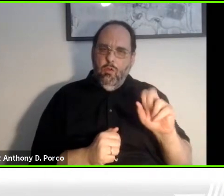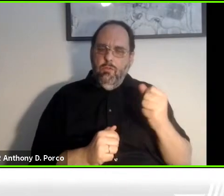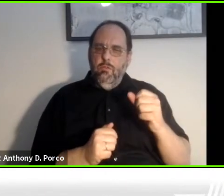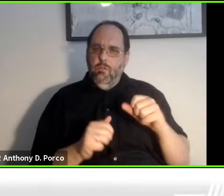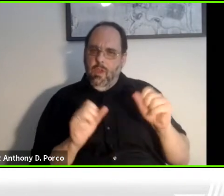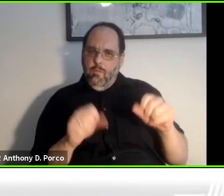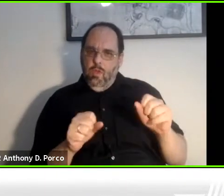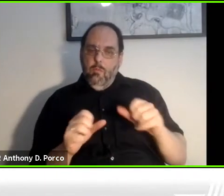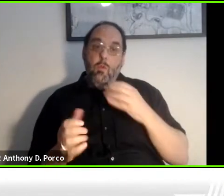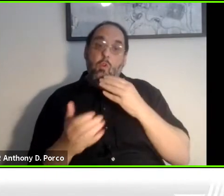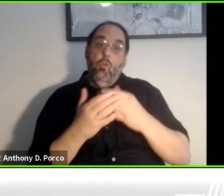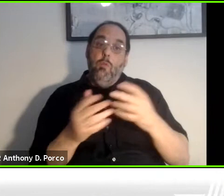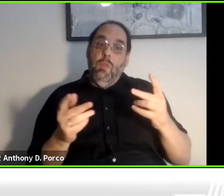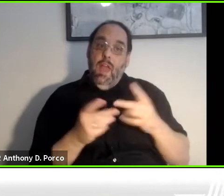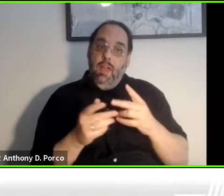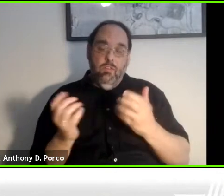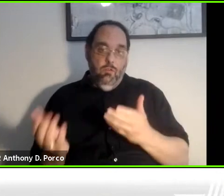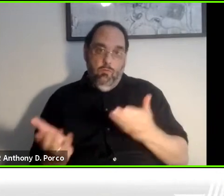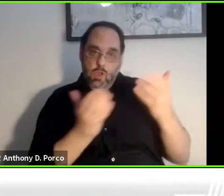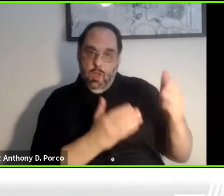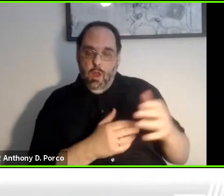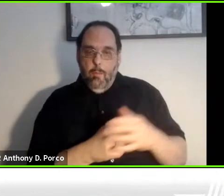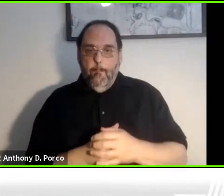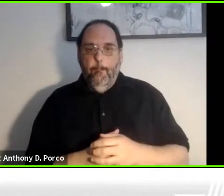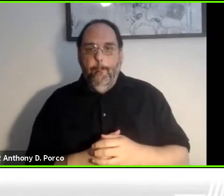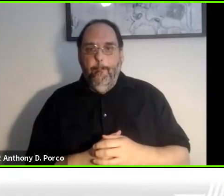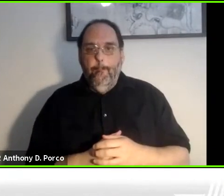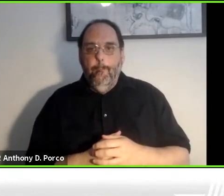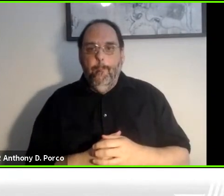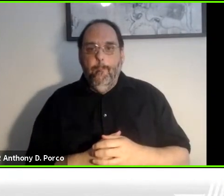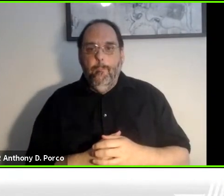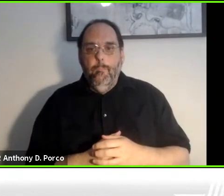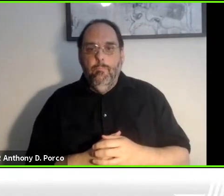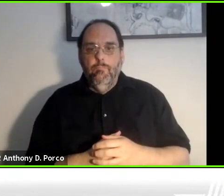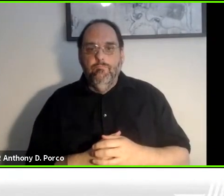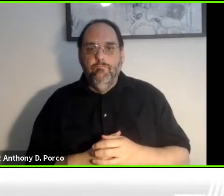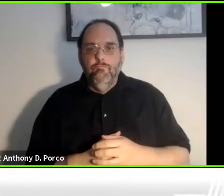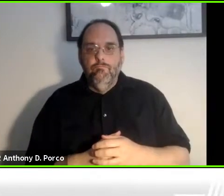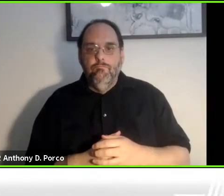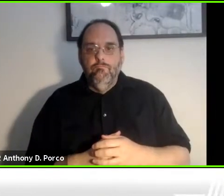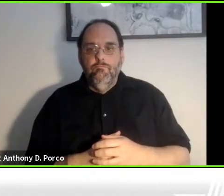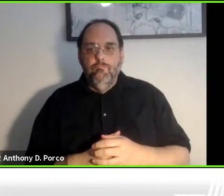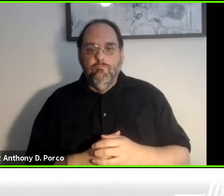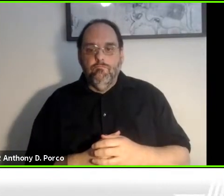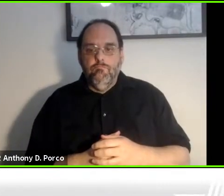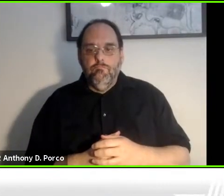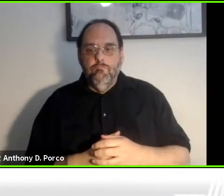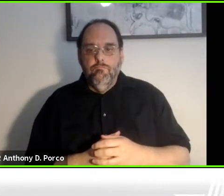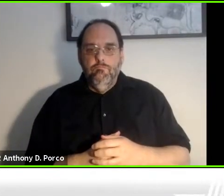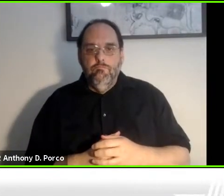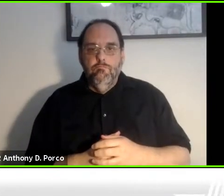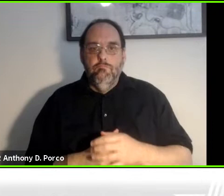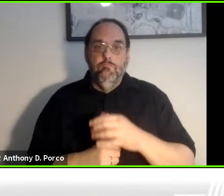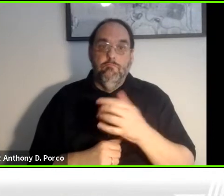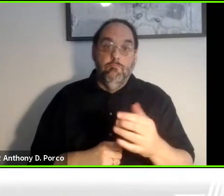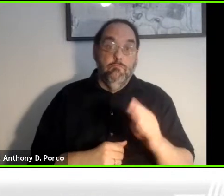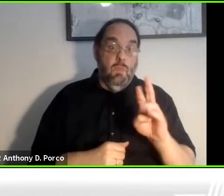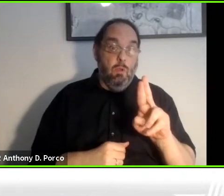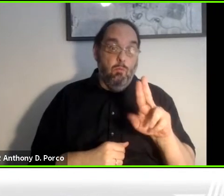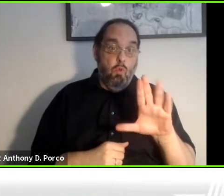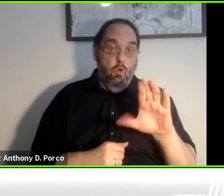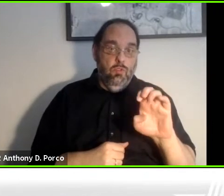forum to try to bring that up to. >> Gregg Vanderheiden: The tags